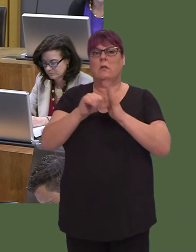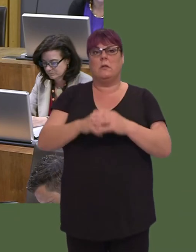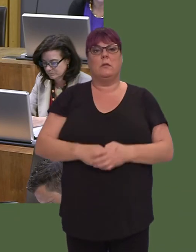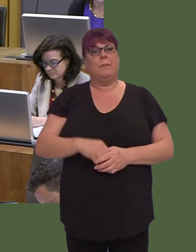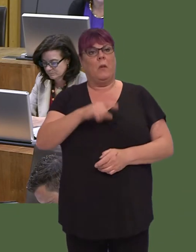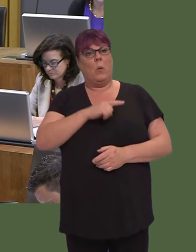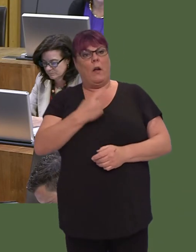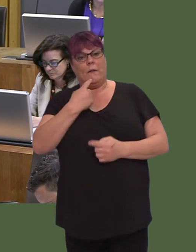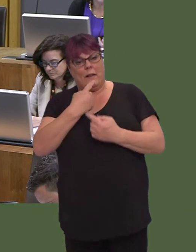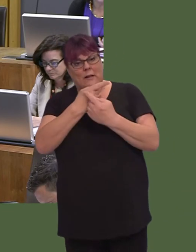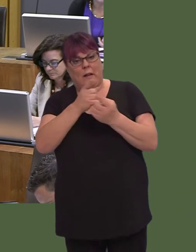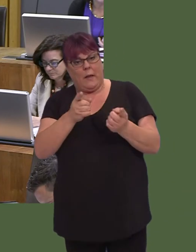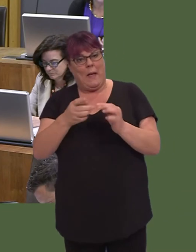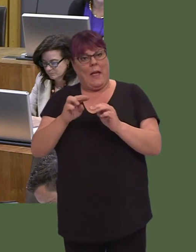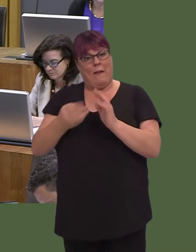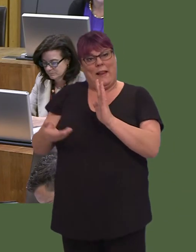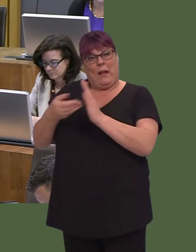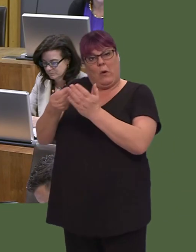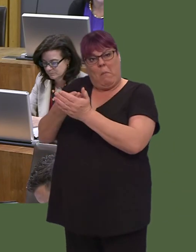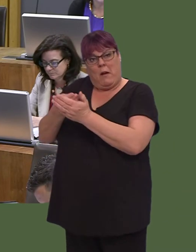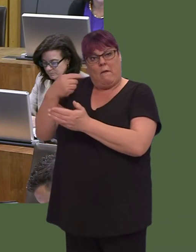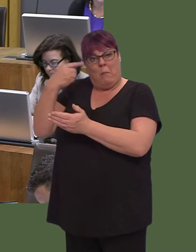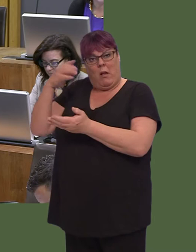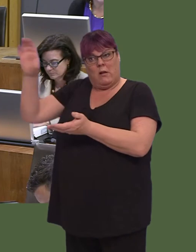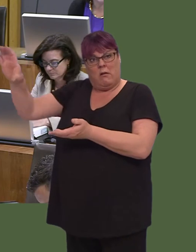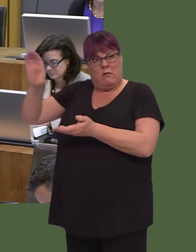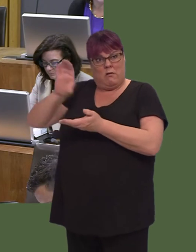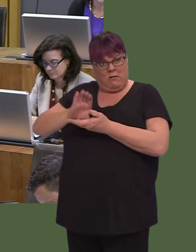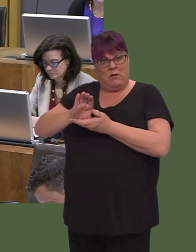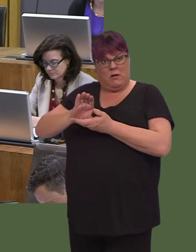any extra resources that come from the Chancellor as a result of the autumn statementóthat